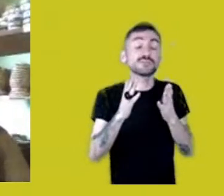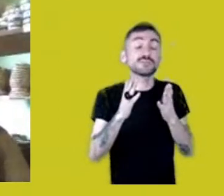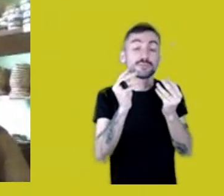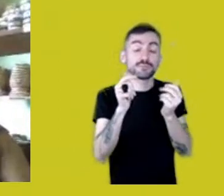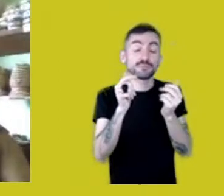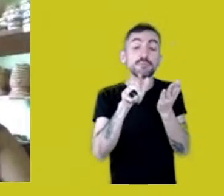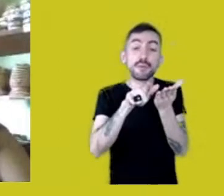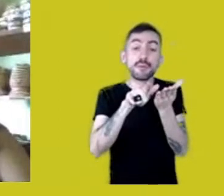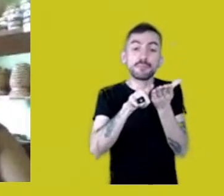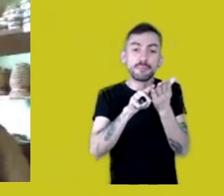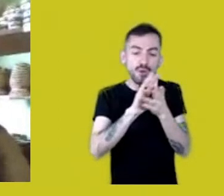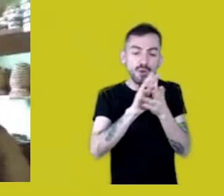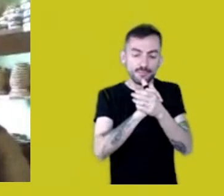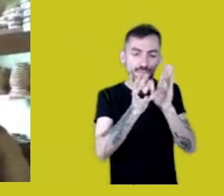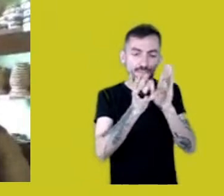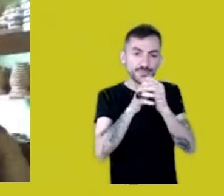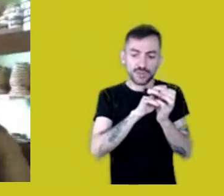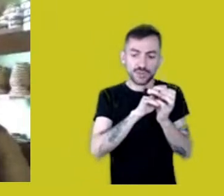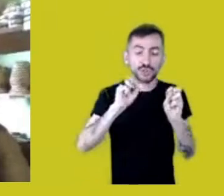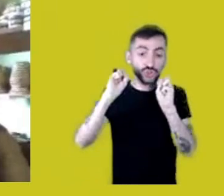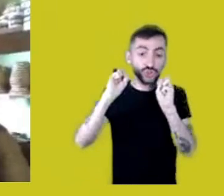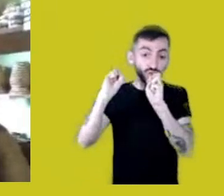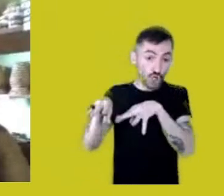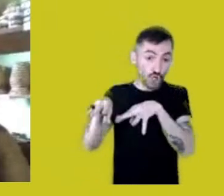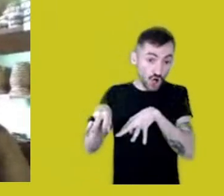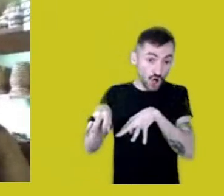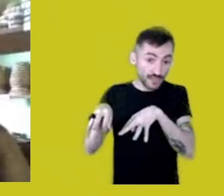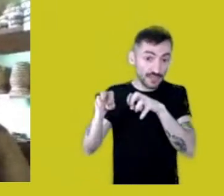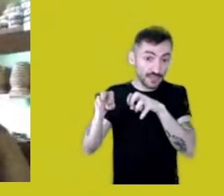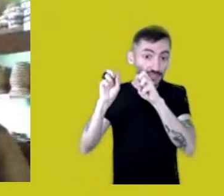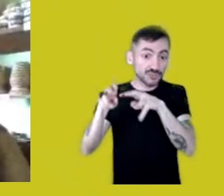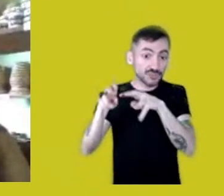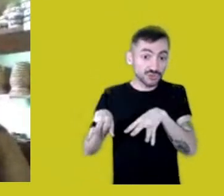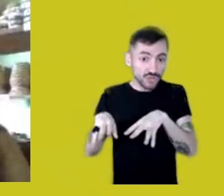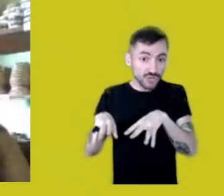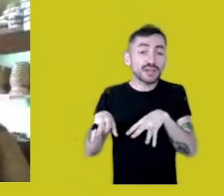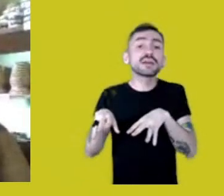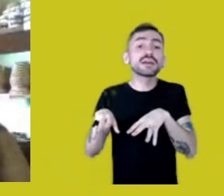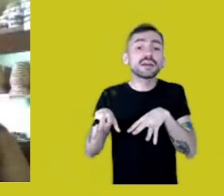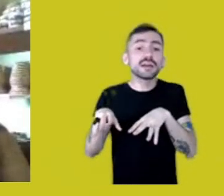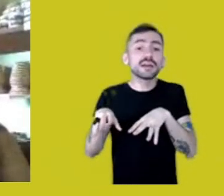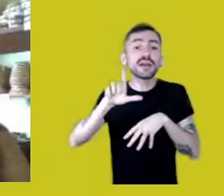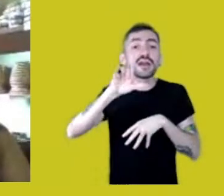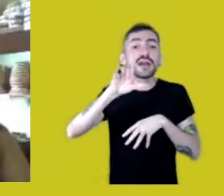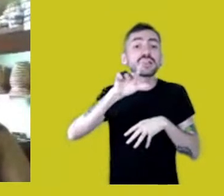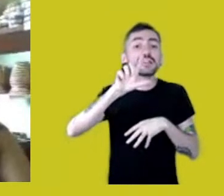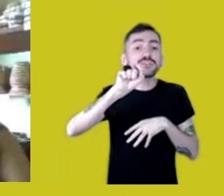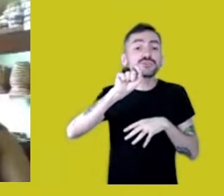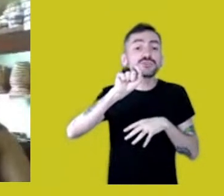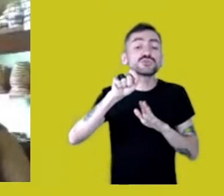I saw that the wastebasket was a bread basket made of ambé vines,